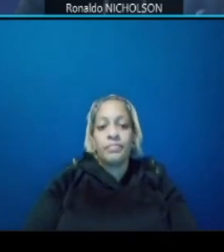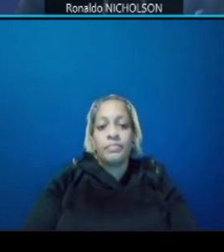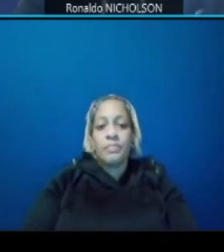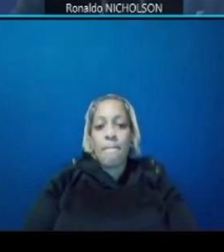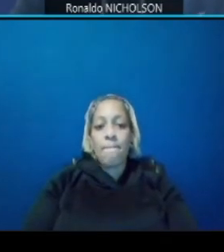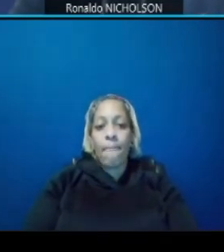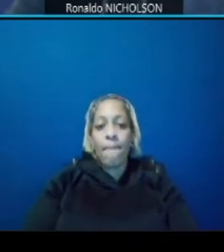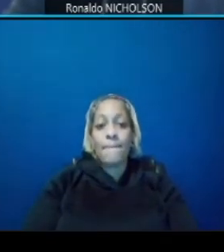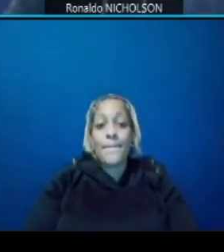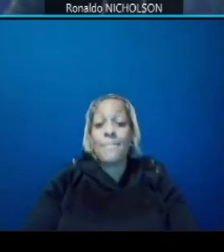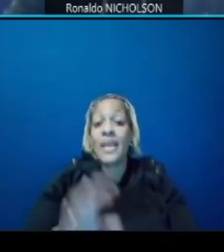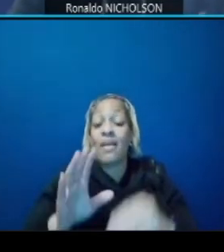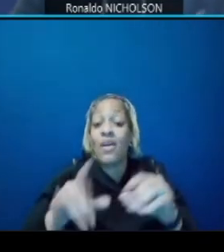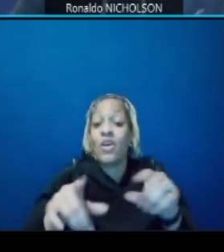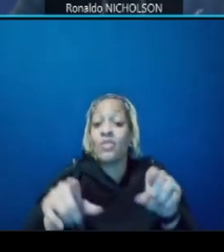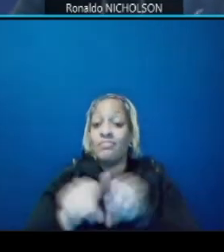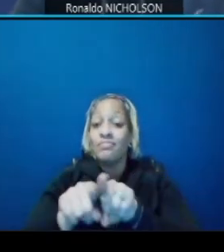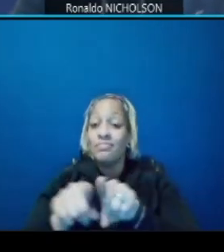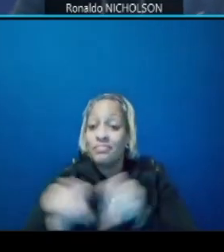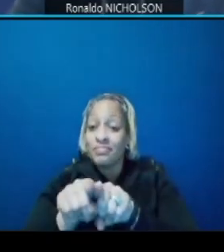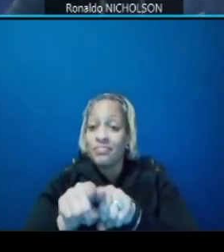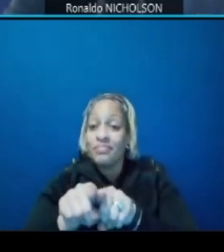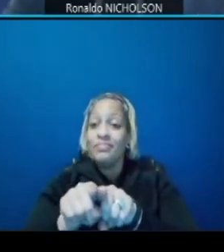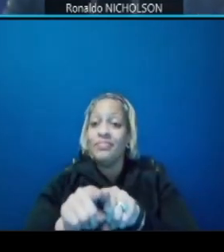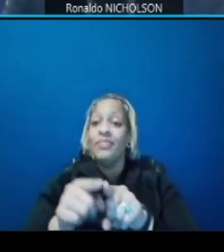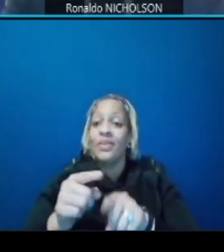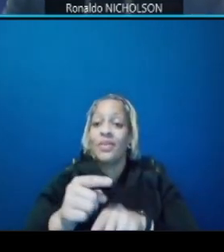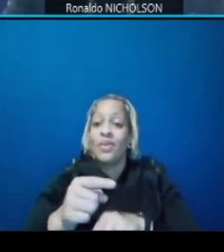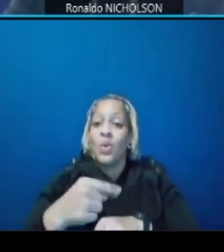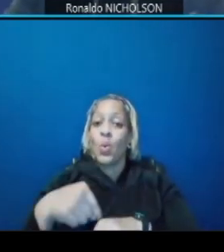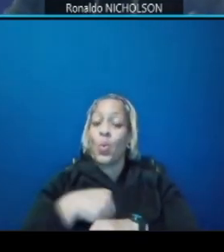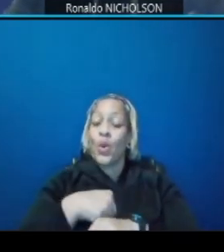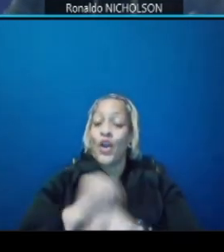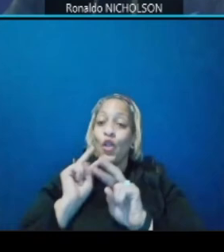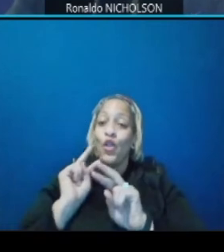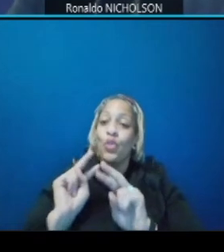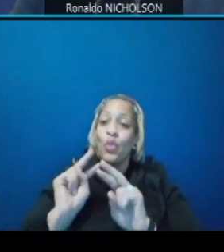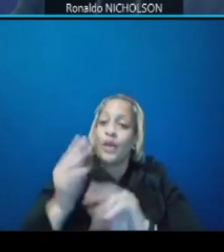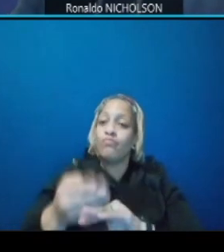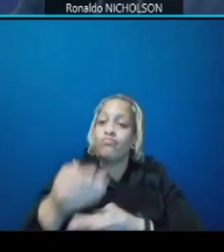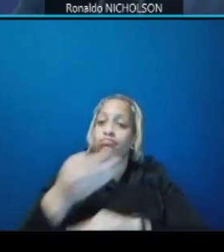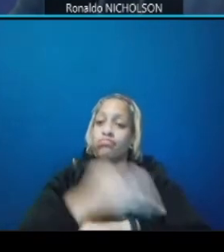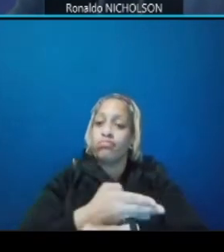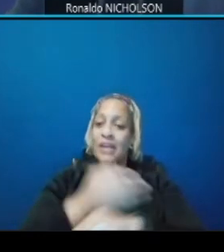additionally we looked at improvement of the access into river terrace